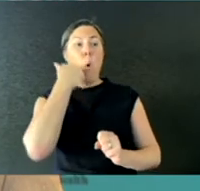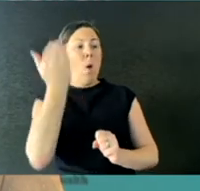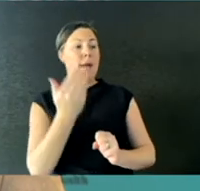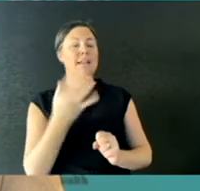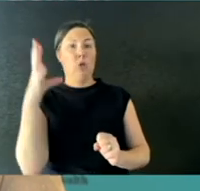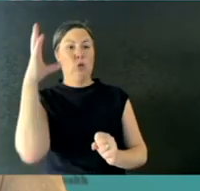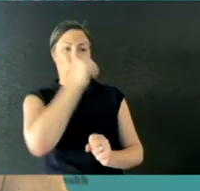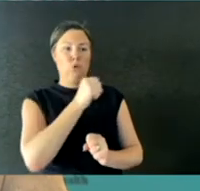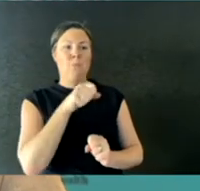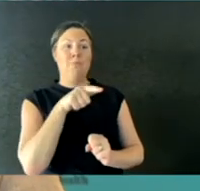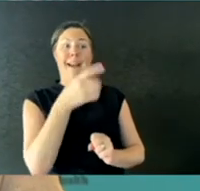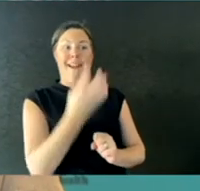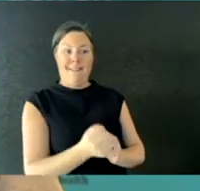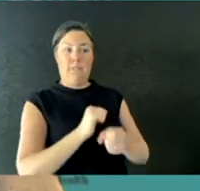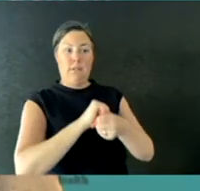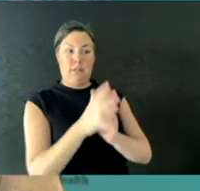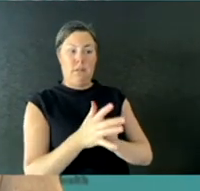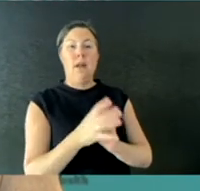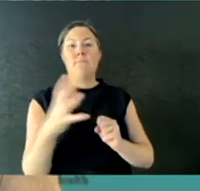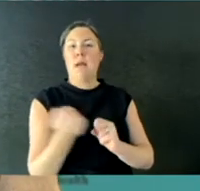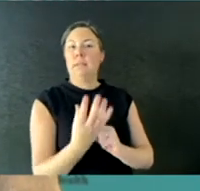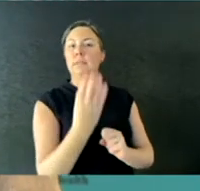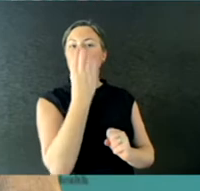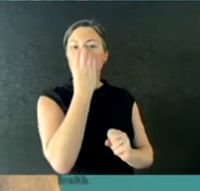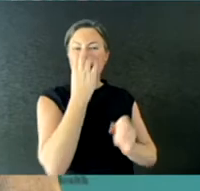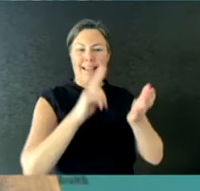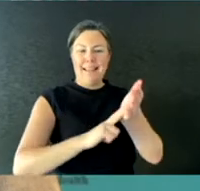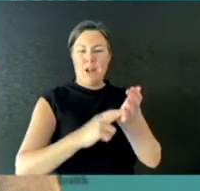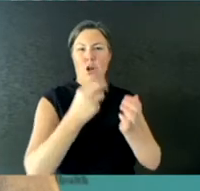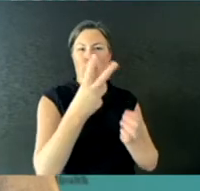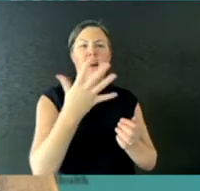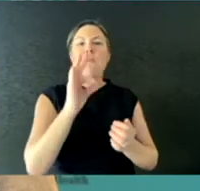N95 mask, and that was an important step recognising that role of aerosols.